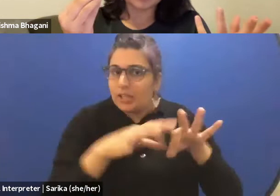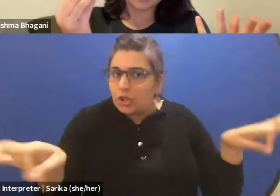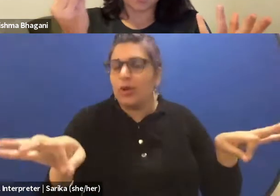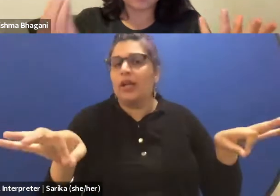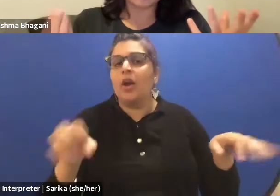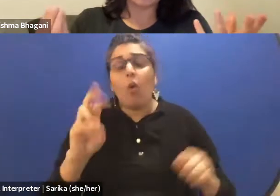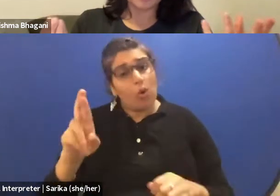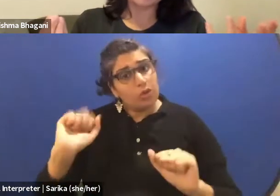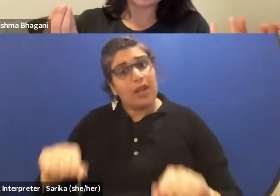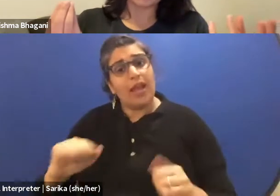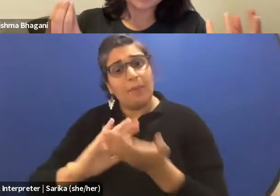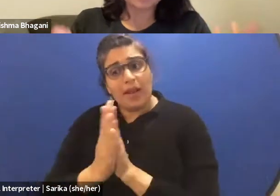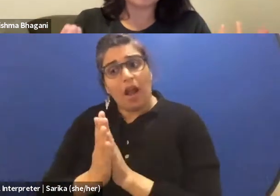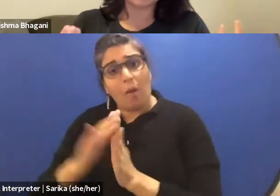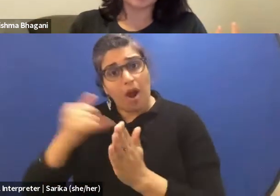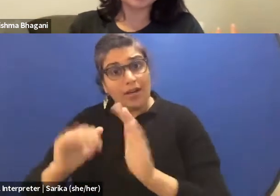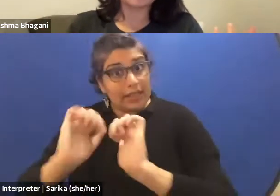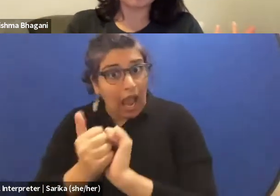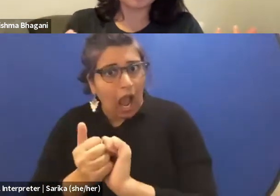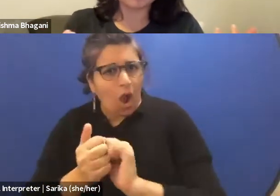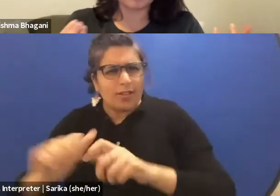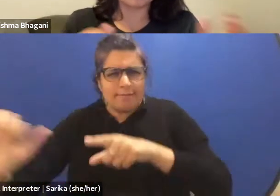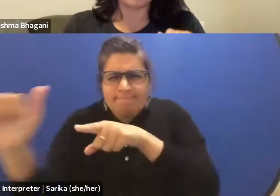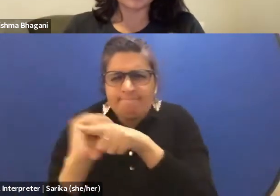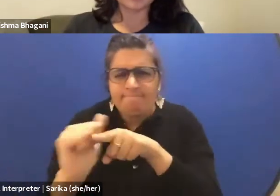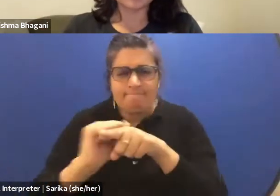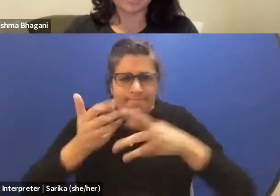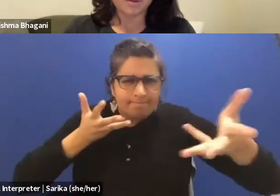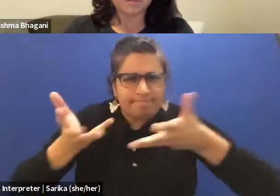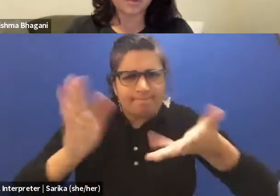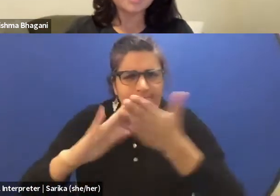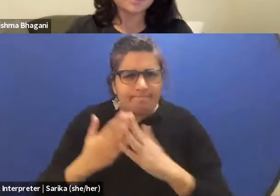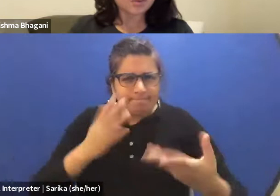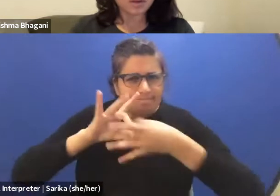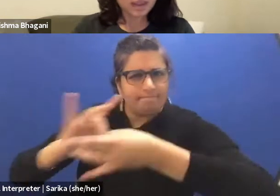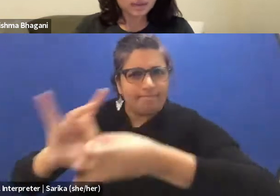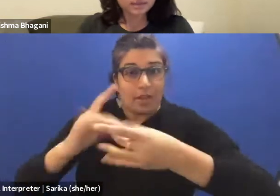because of honing your practice yourself with the community of people around you for years on end.